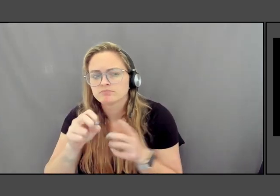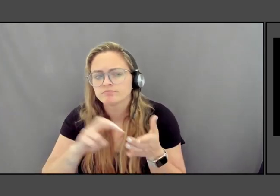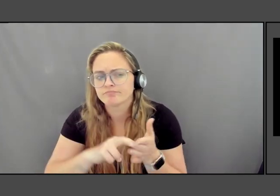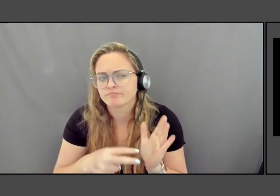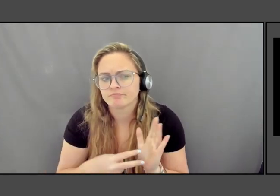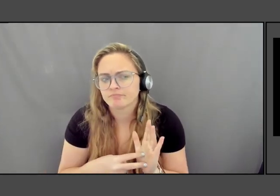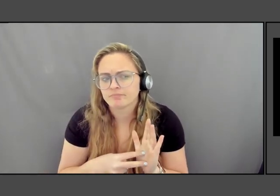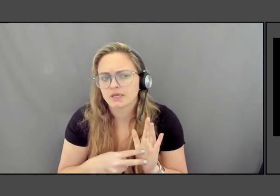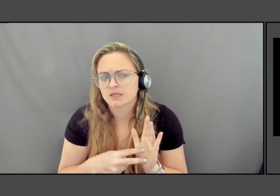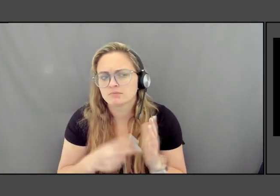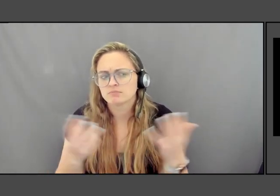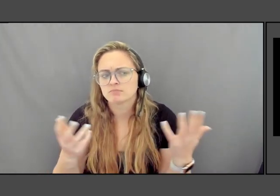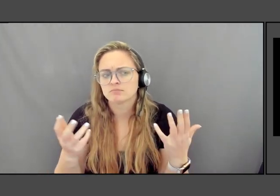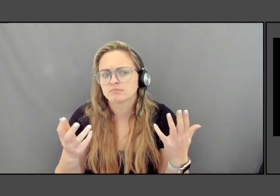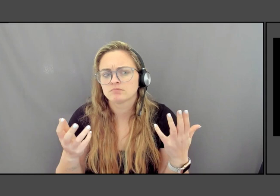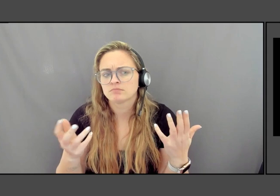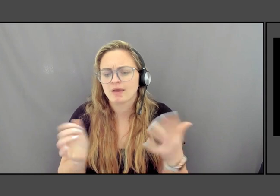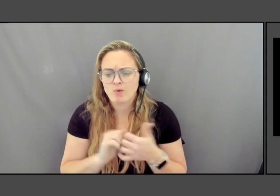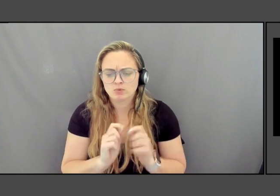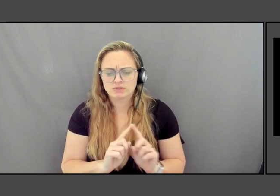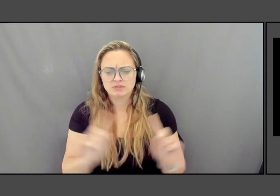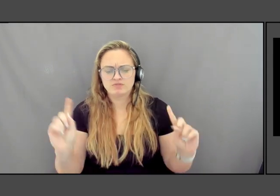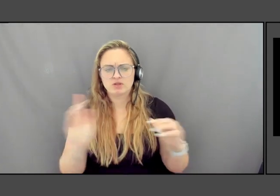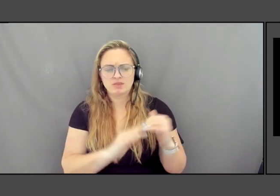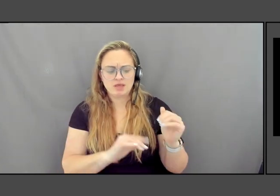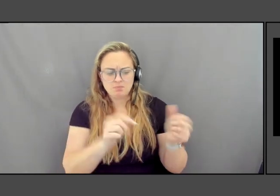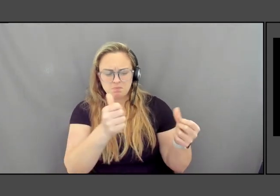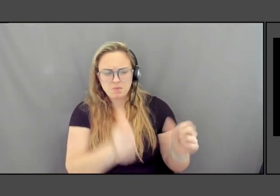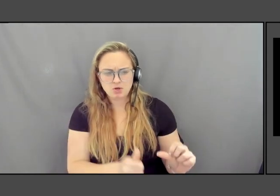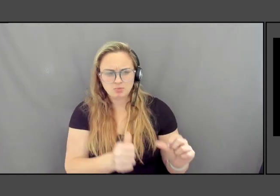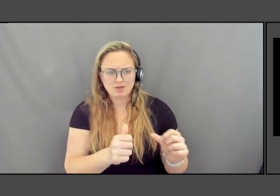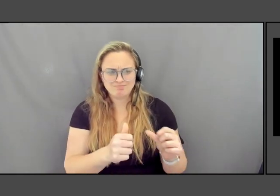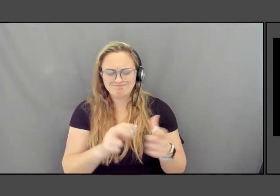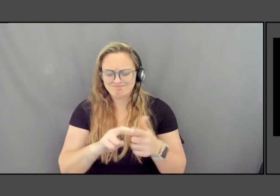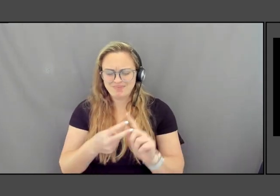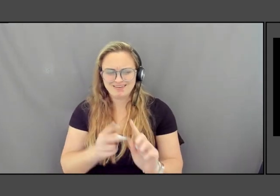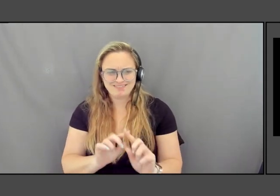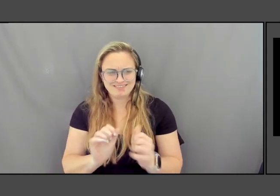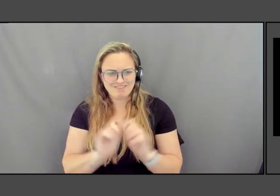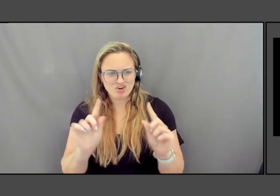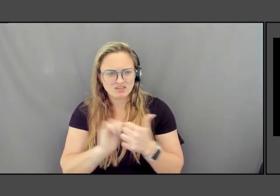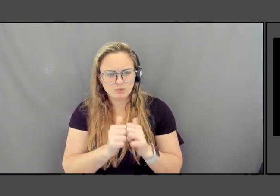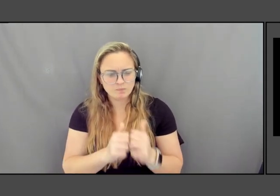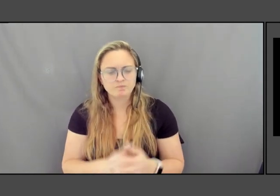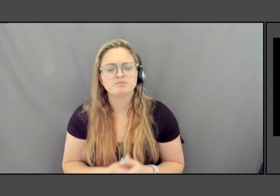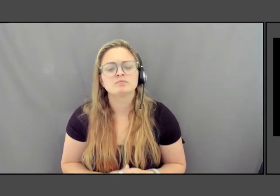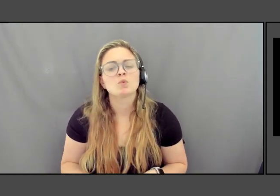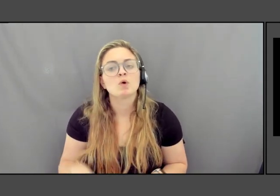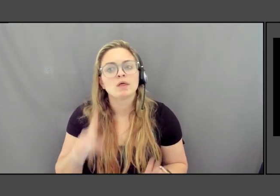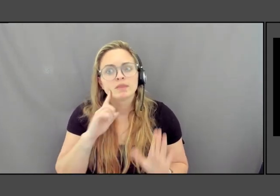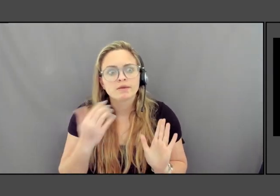That's different from what the word monuments evokes? Well, I think I think and again, I would say that I'll have done